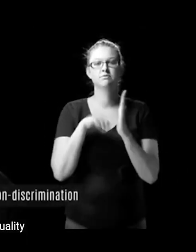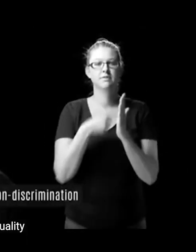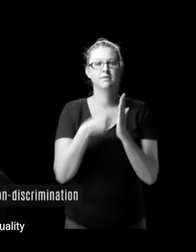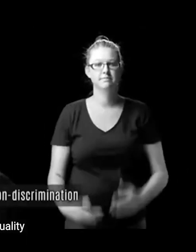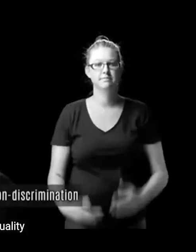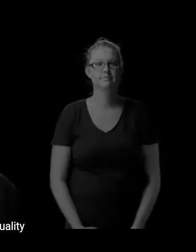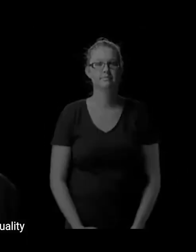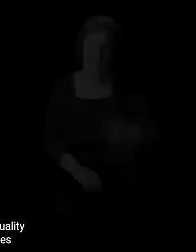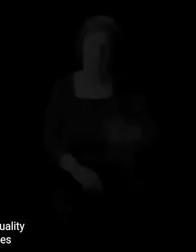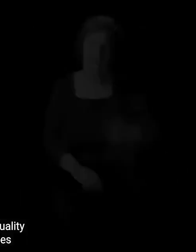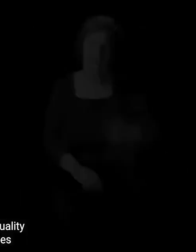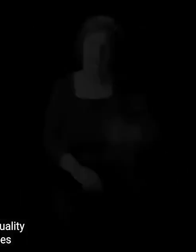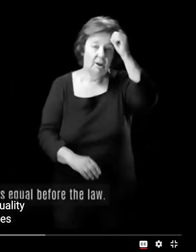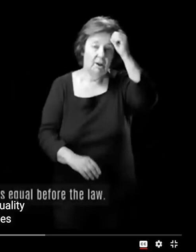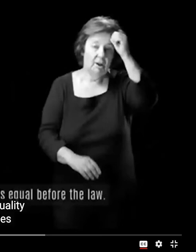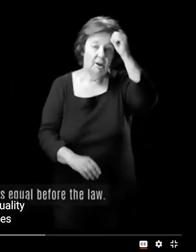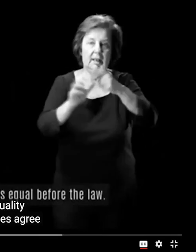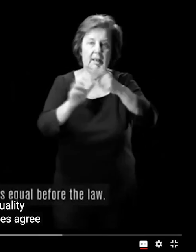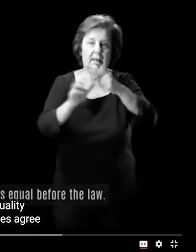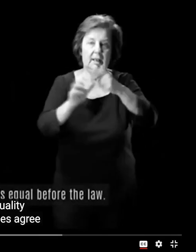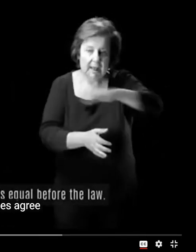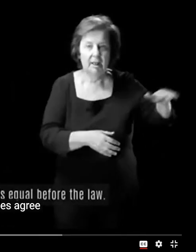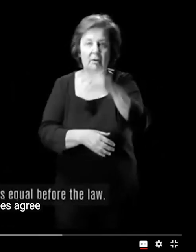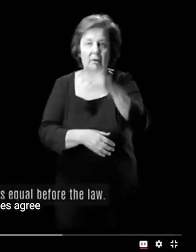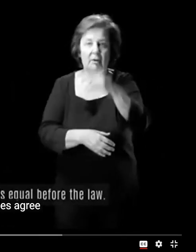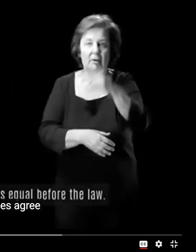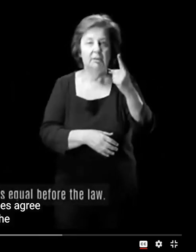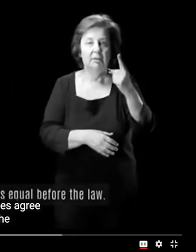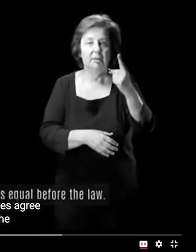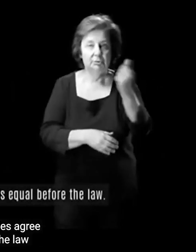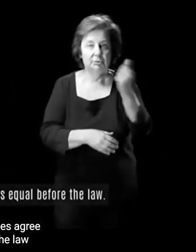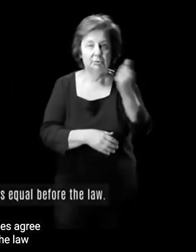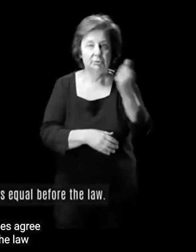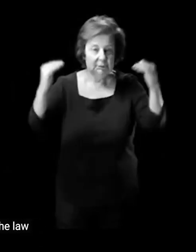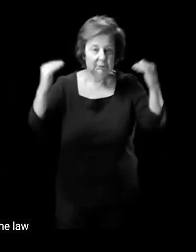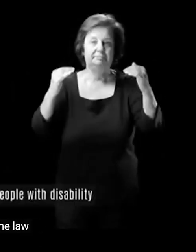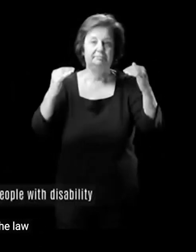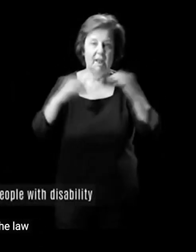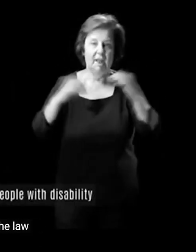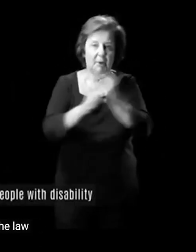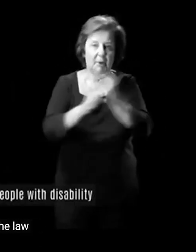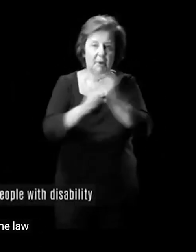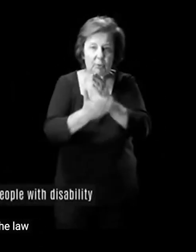Countries agree that everyone is equal before the law. They are to make sure people with